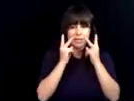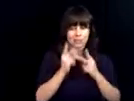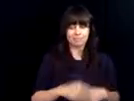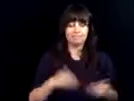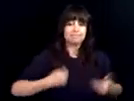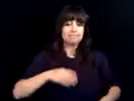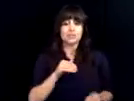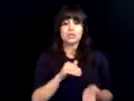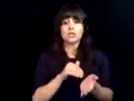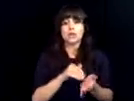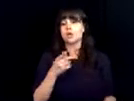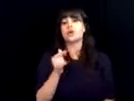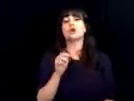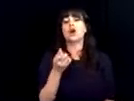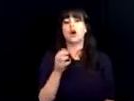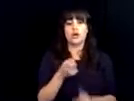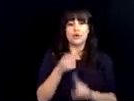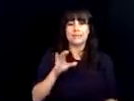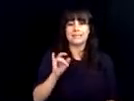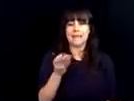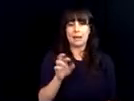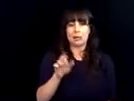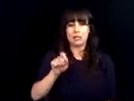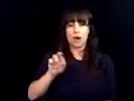from Dr. Gardener on how developing a curriculum has helped him in moving